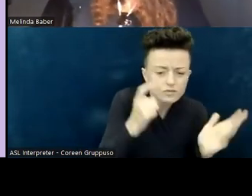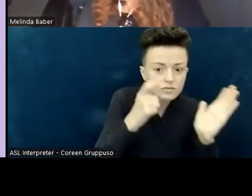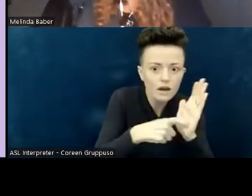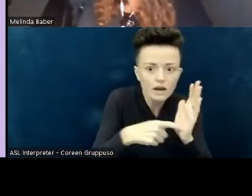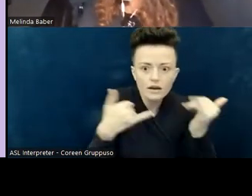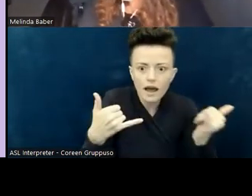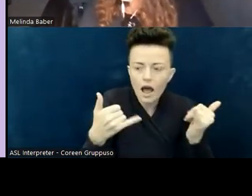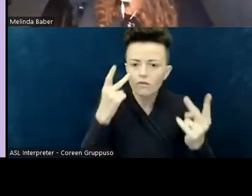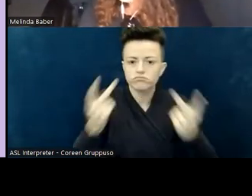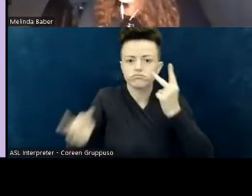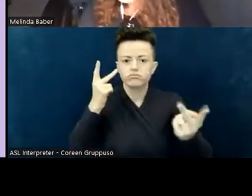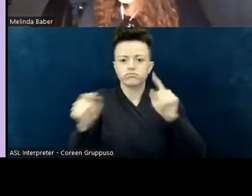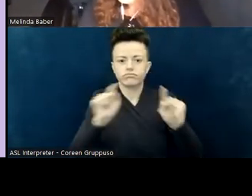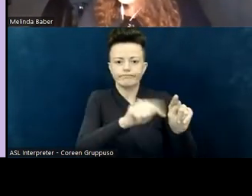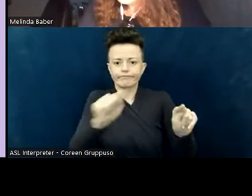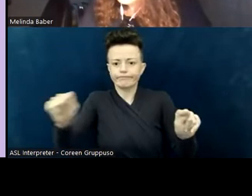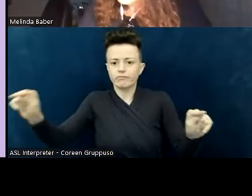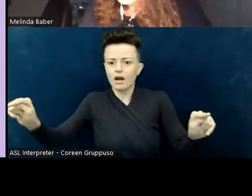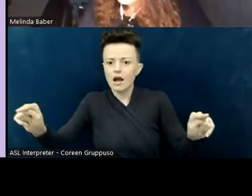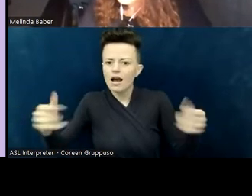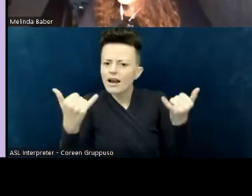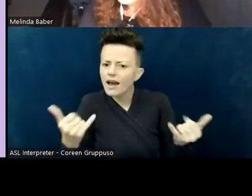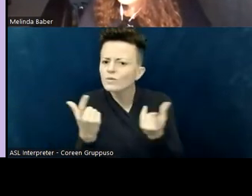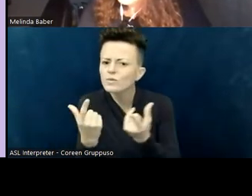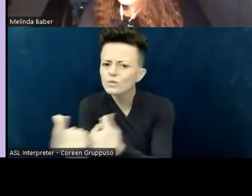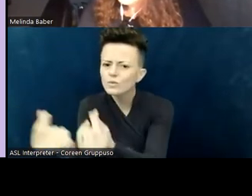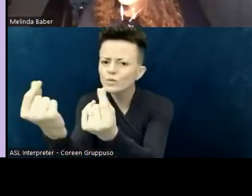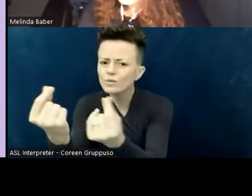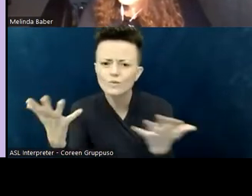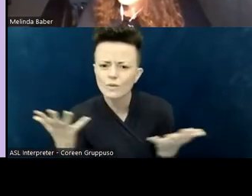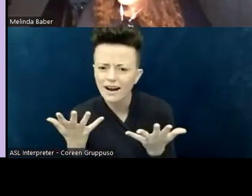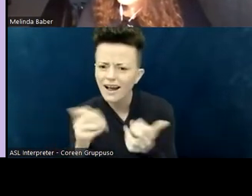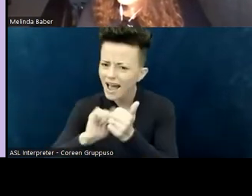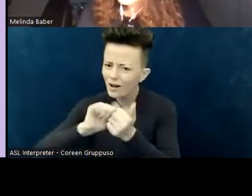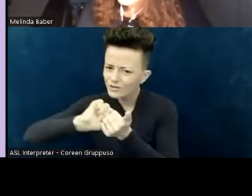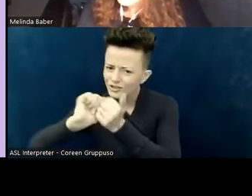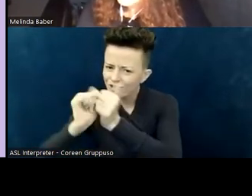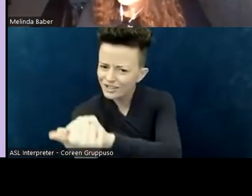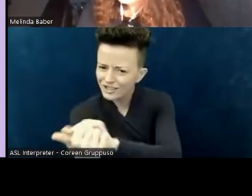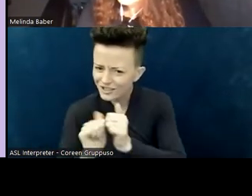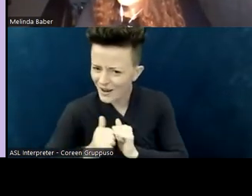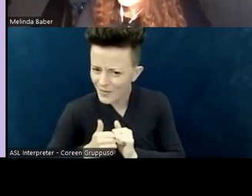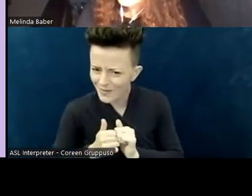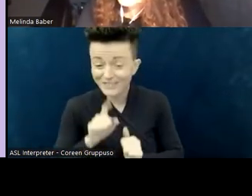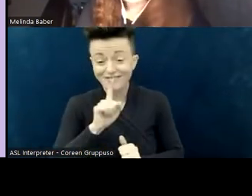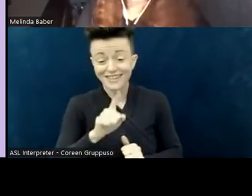I thought it was interesting that Hebrews has been in the lectionary this week, and it jumped out at me that "faith is the reality